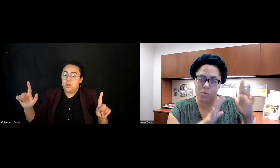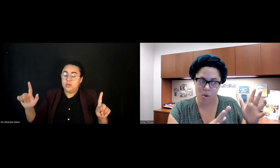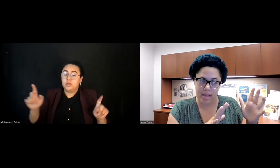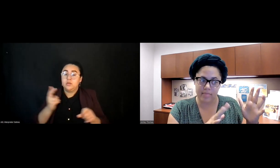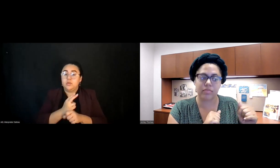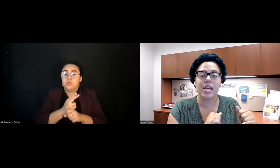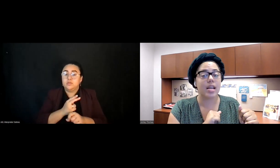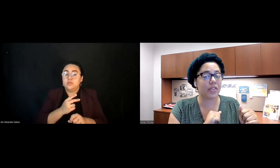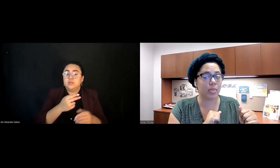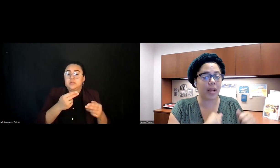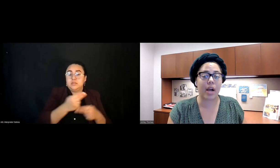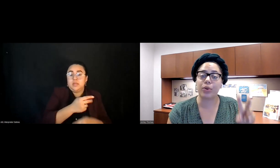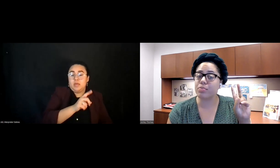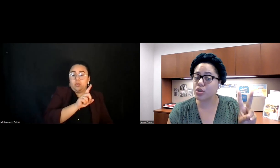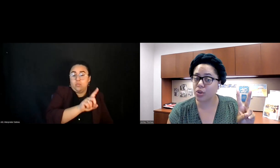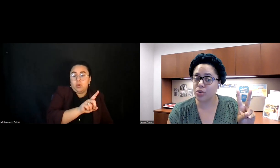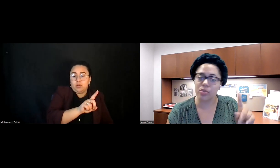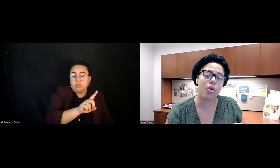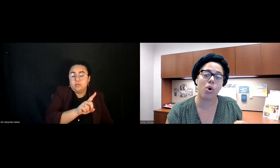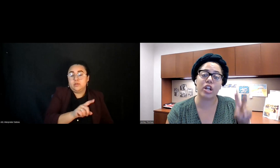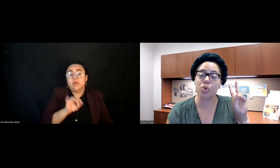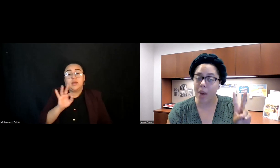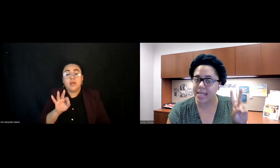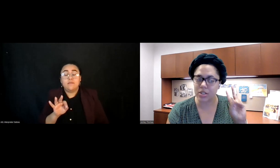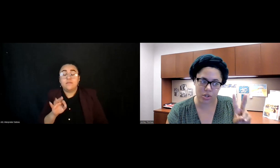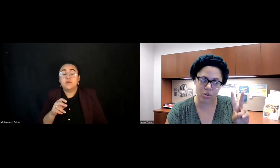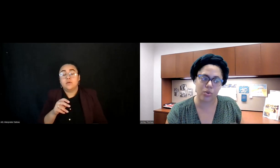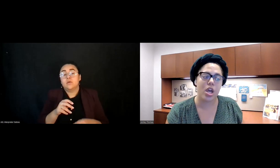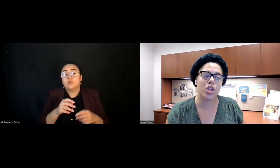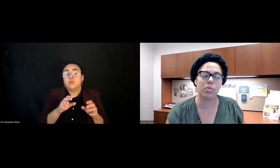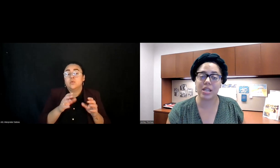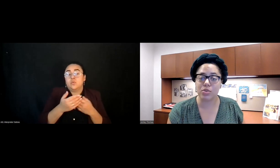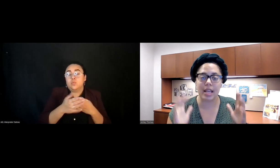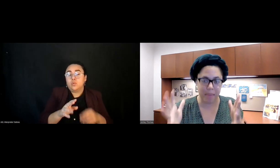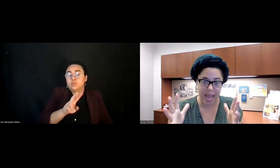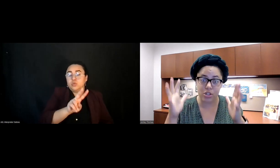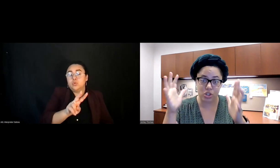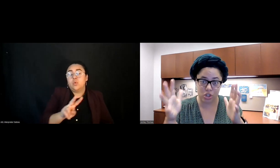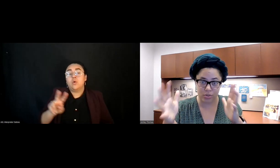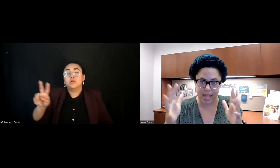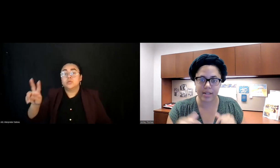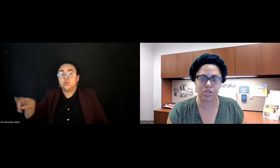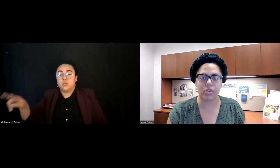one. If you're in breakout group two or , you'll be using page two, slide two.